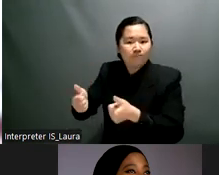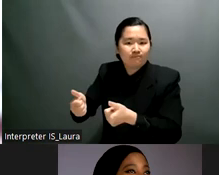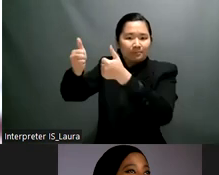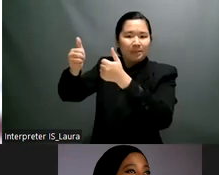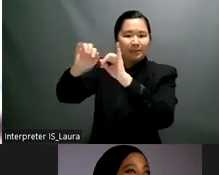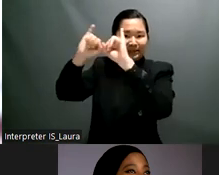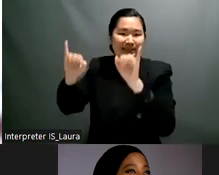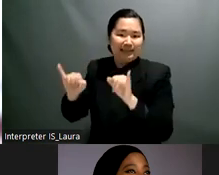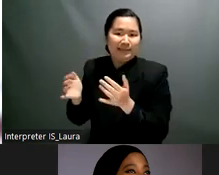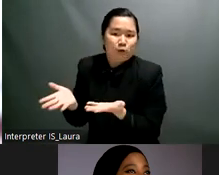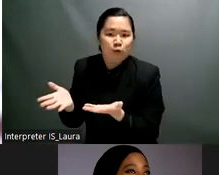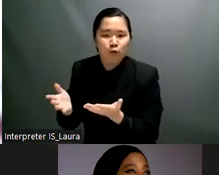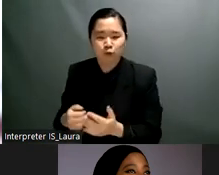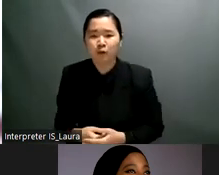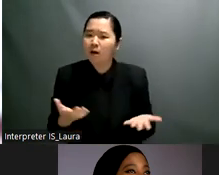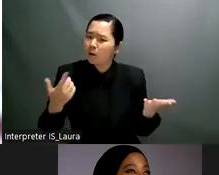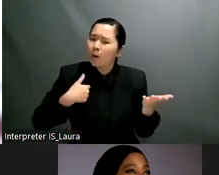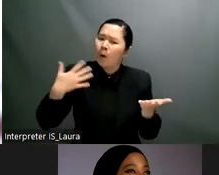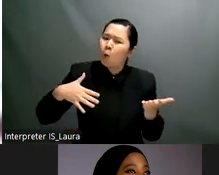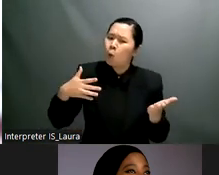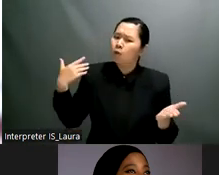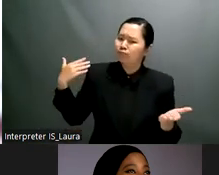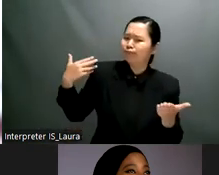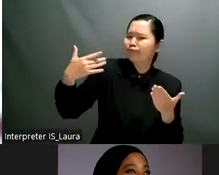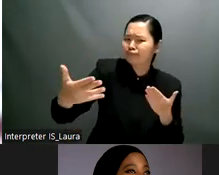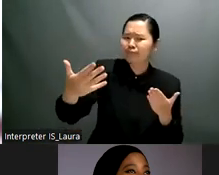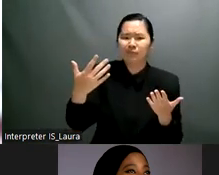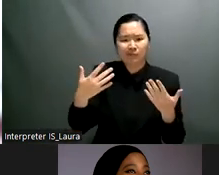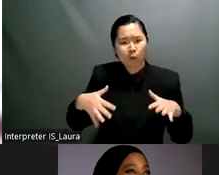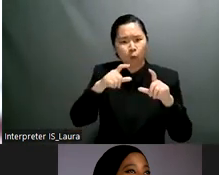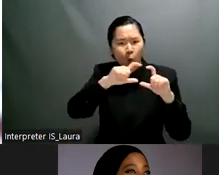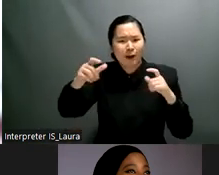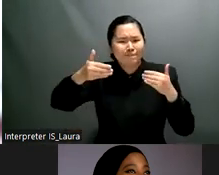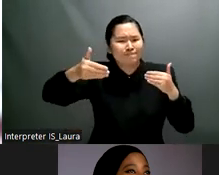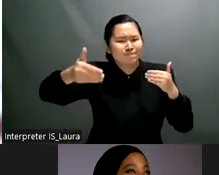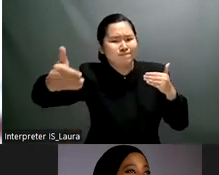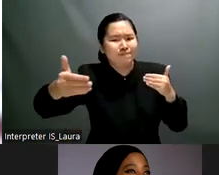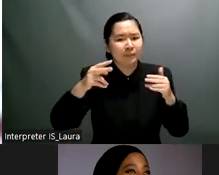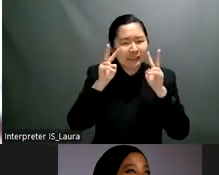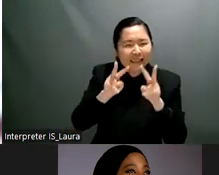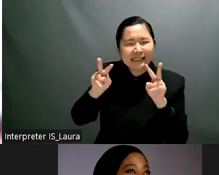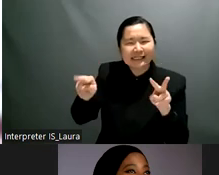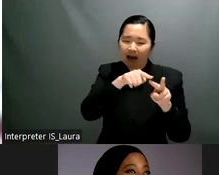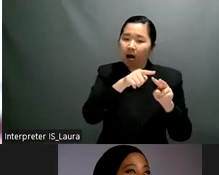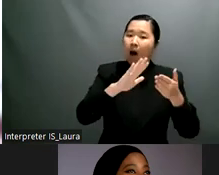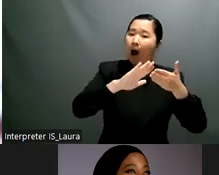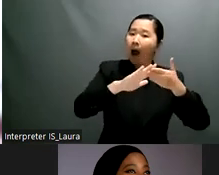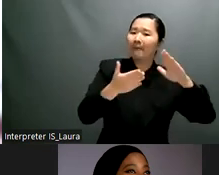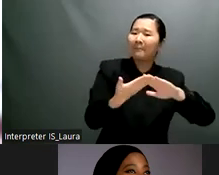anymore um it's a utopian dream but for many of us working in the crossroads with many microactions